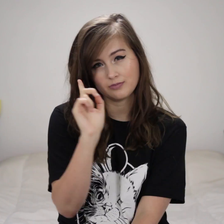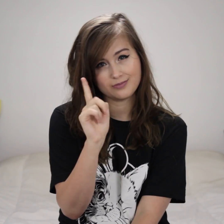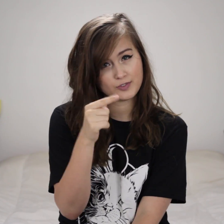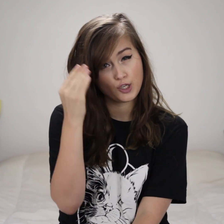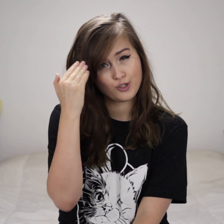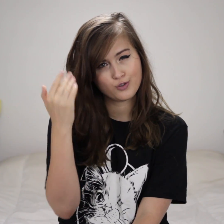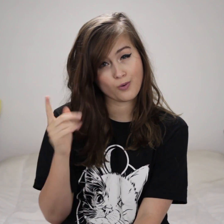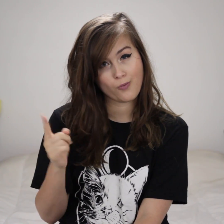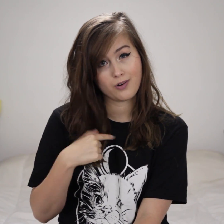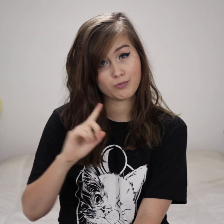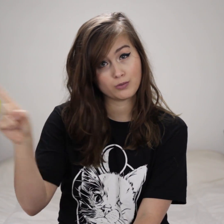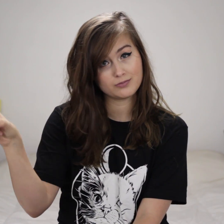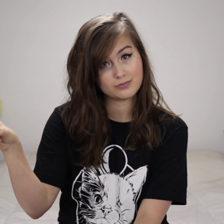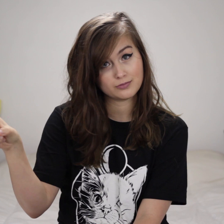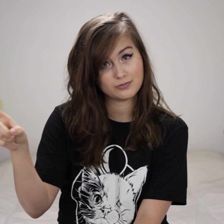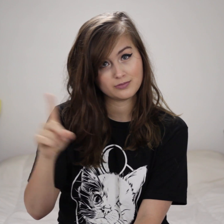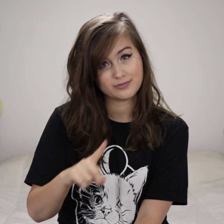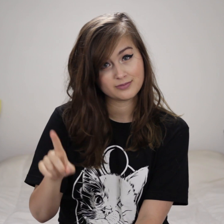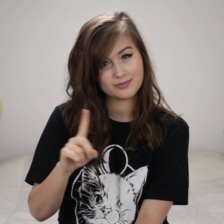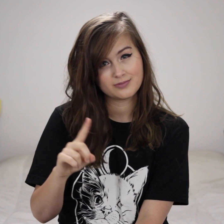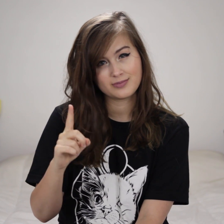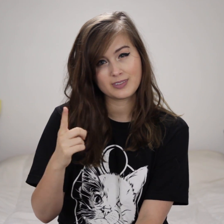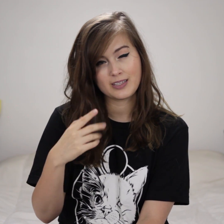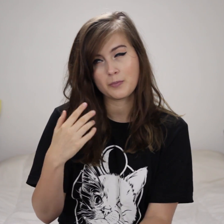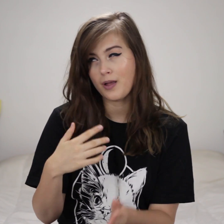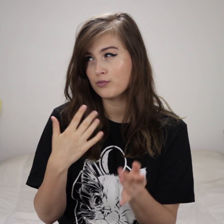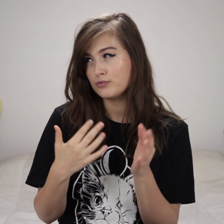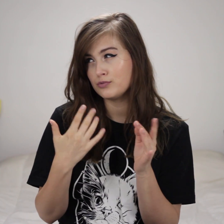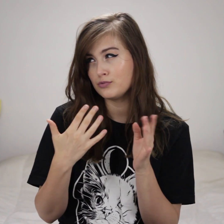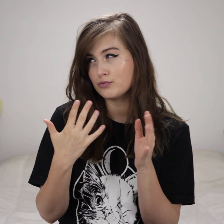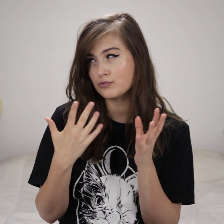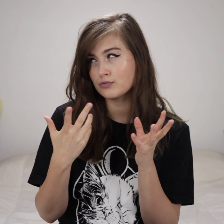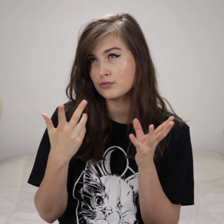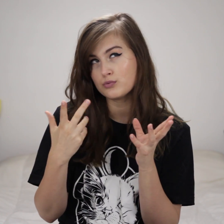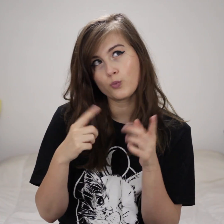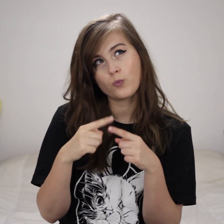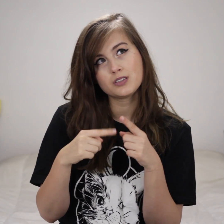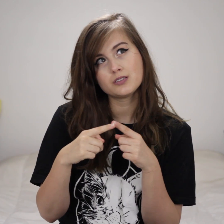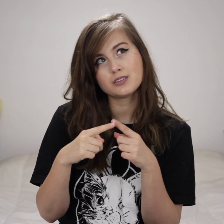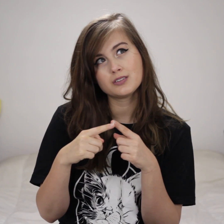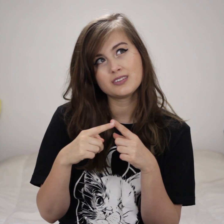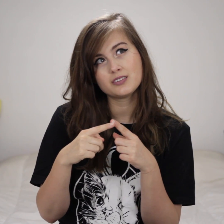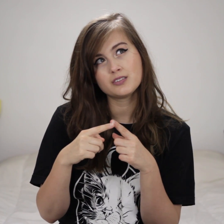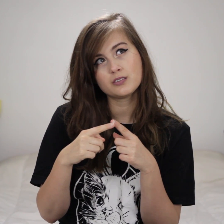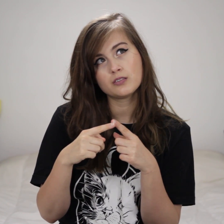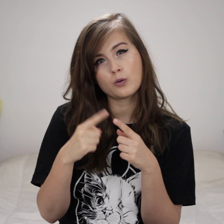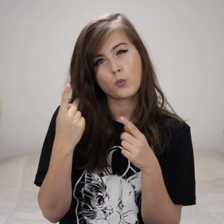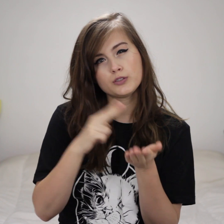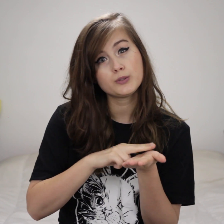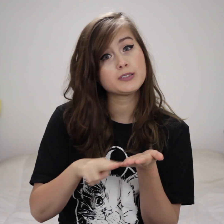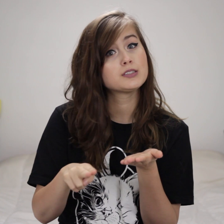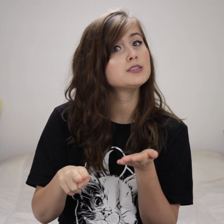Are you aware of where I'm going in about two weeks?